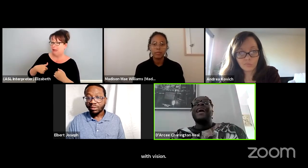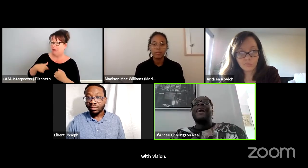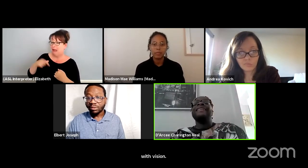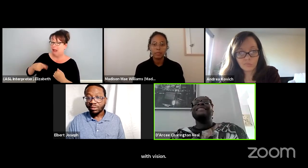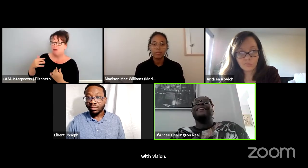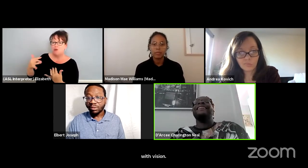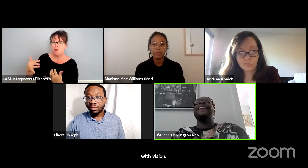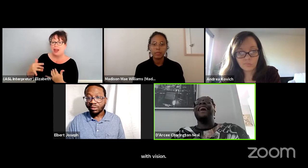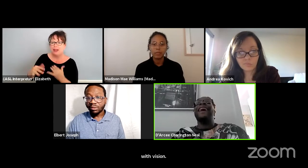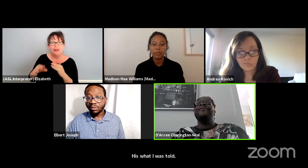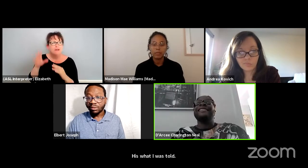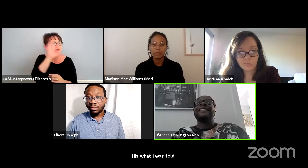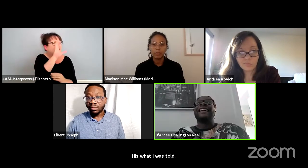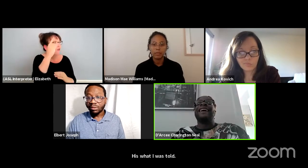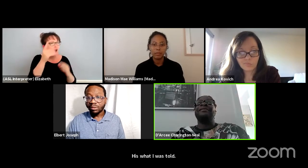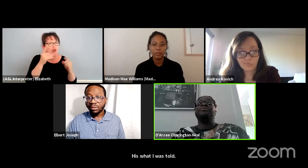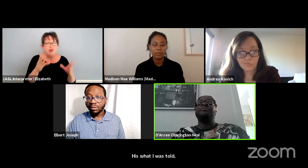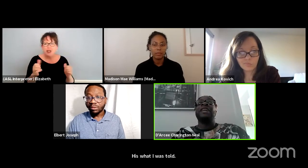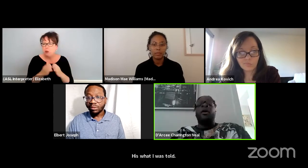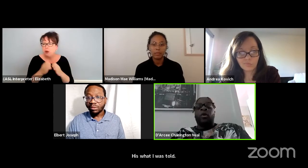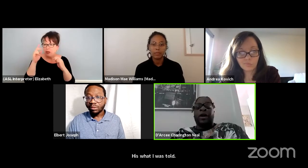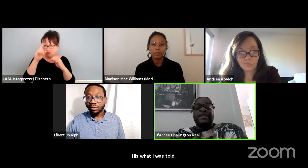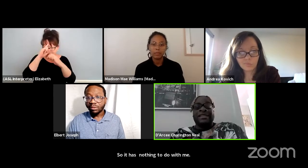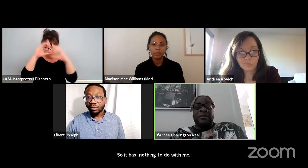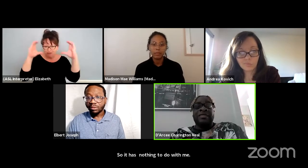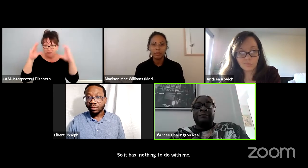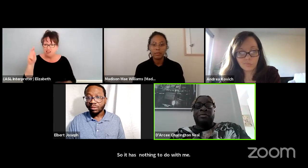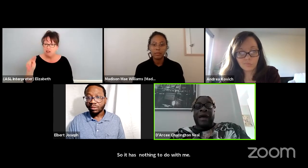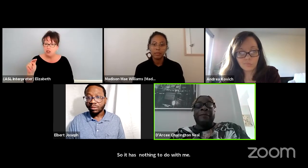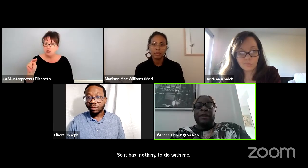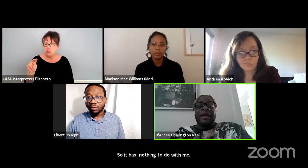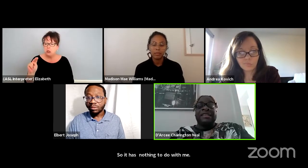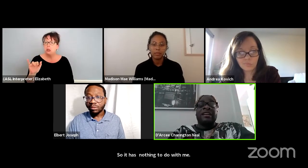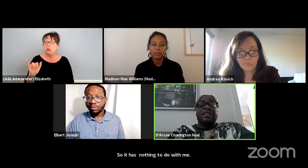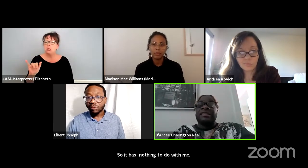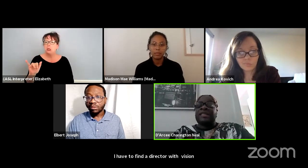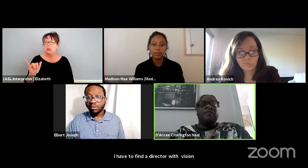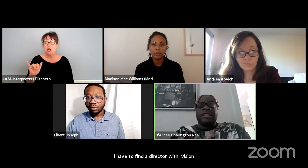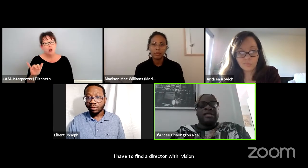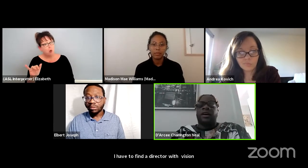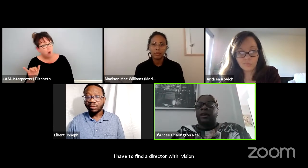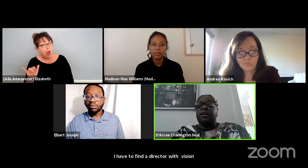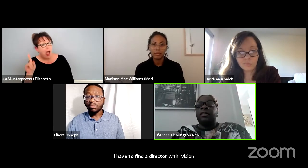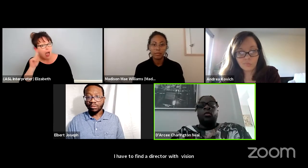And I'm just like, well, assuming that Brad Pitt isn't gonna save us all